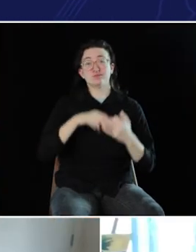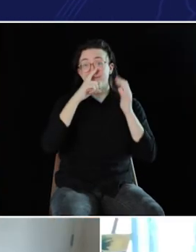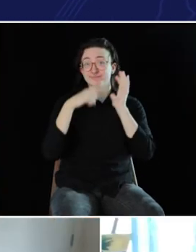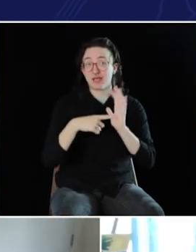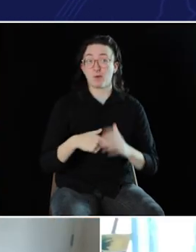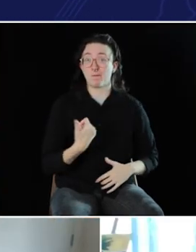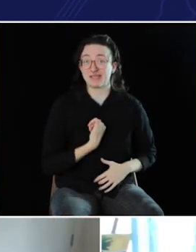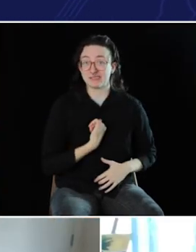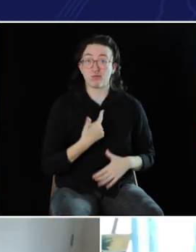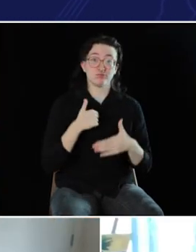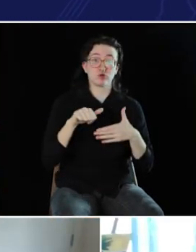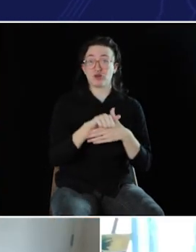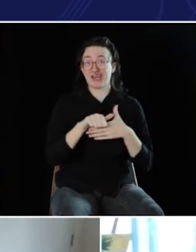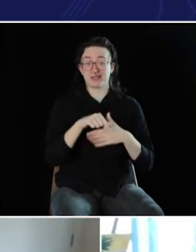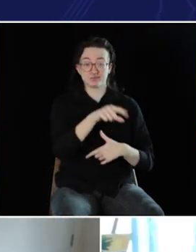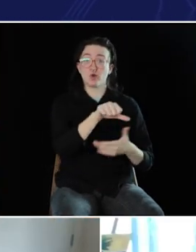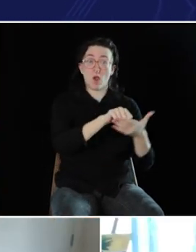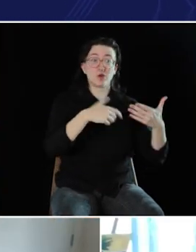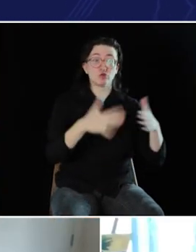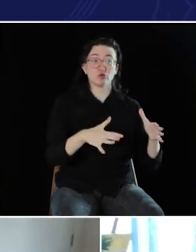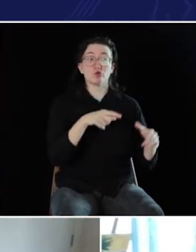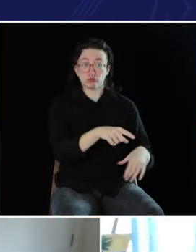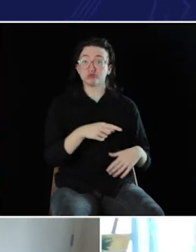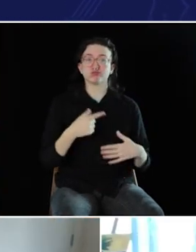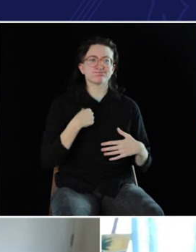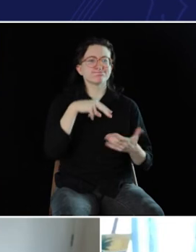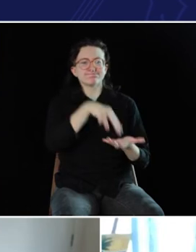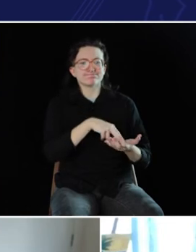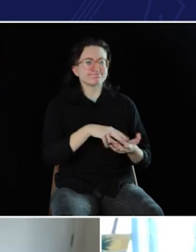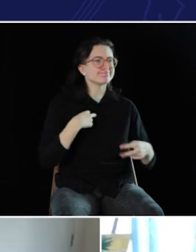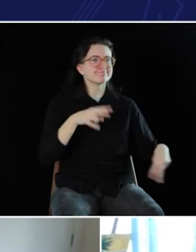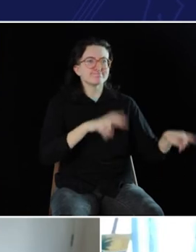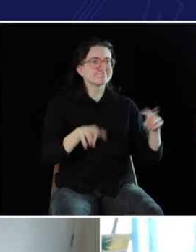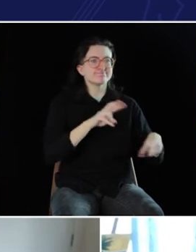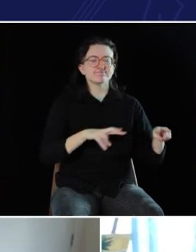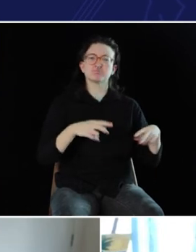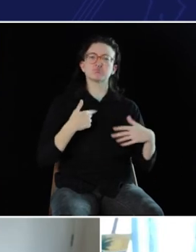[DR. RUFFIN]: So for example, when I was in the operating room as a trainee I would be around the table,